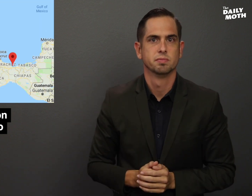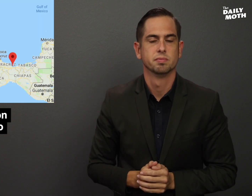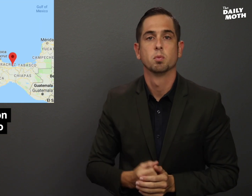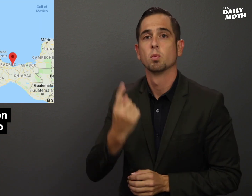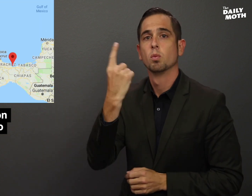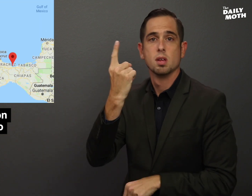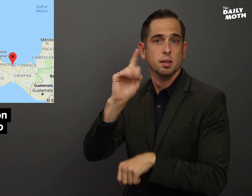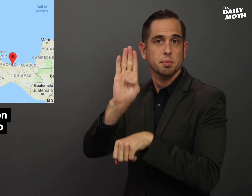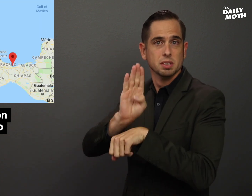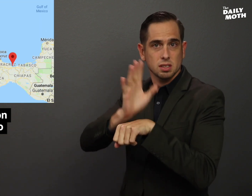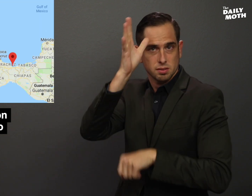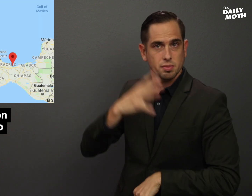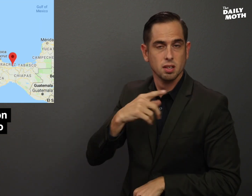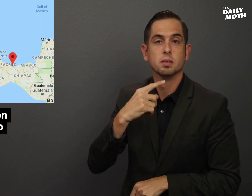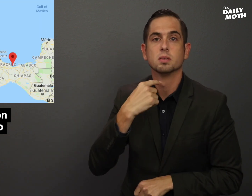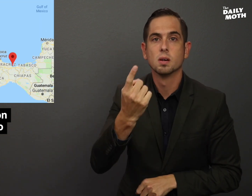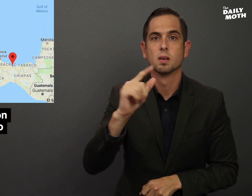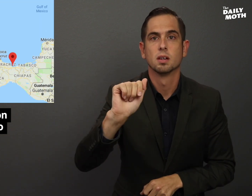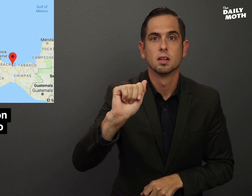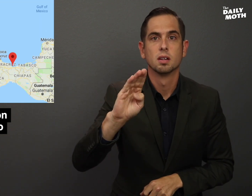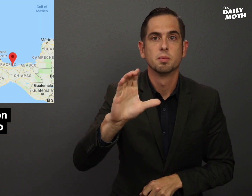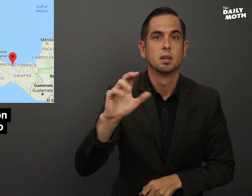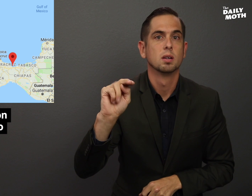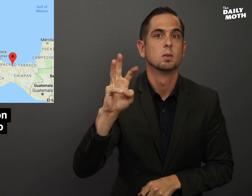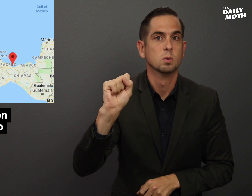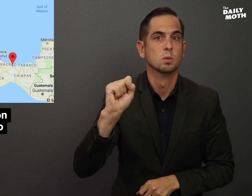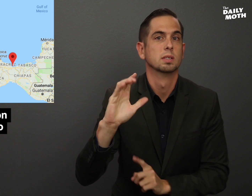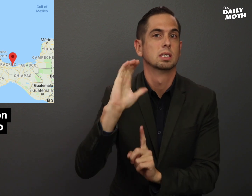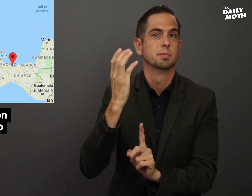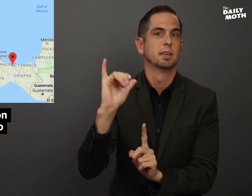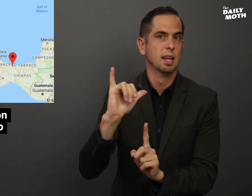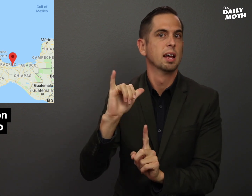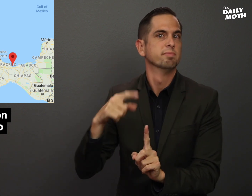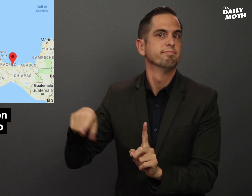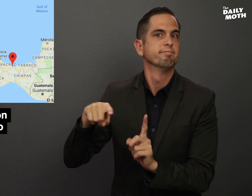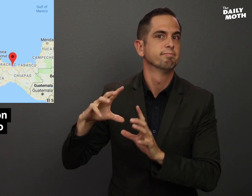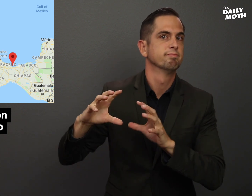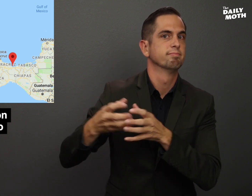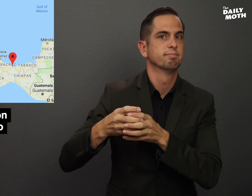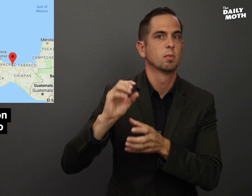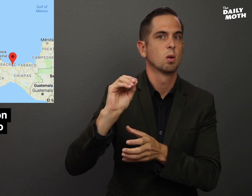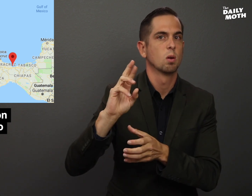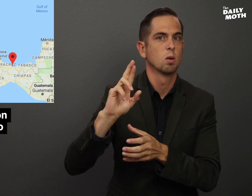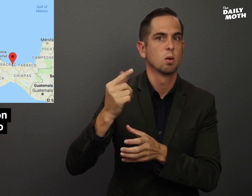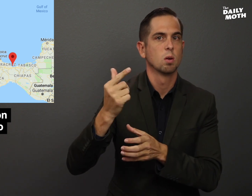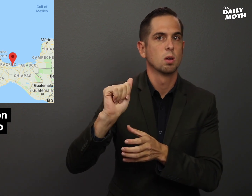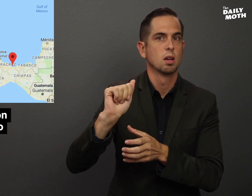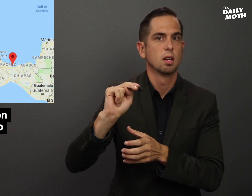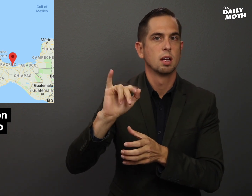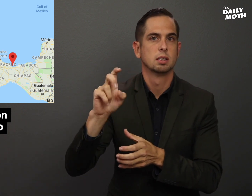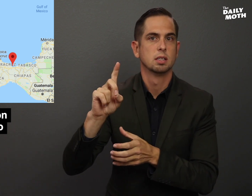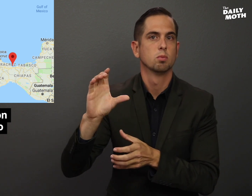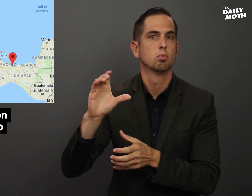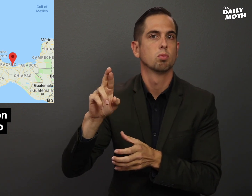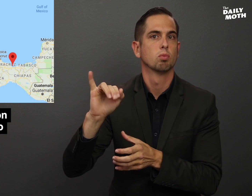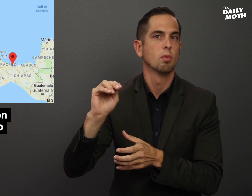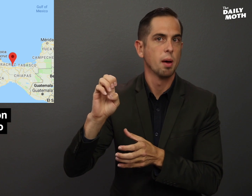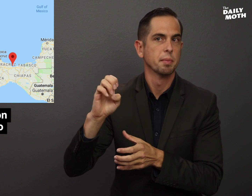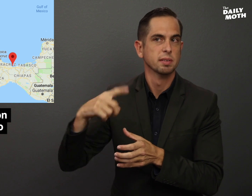A businessman told ABC News that it seems like an organized crime